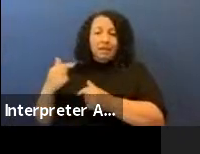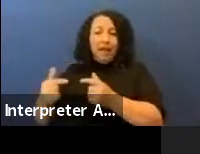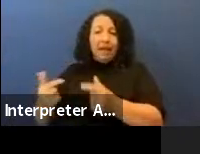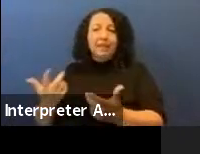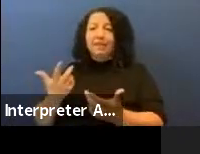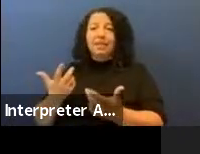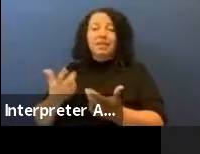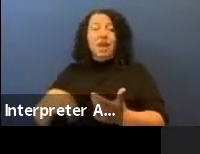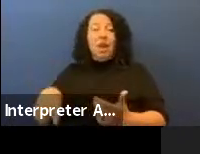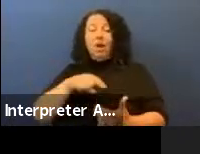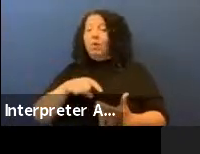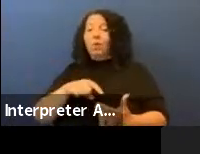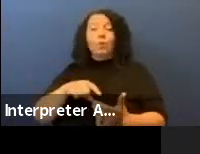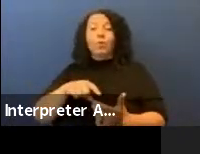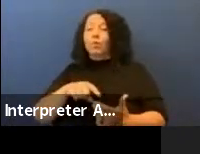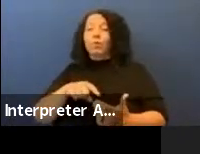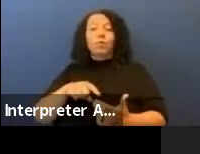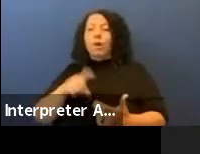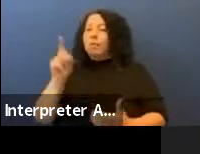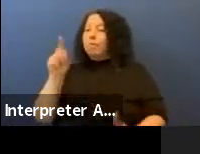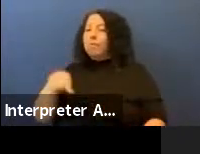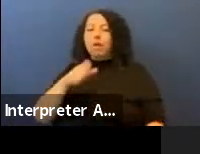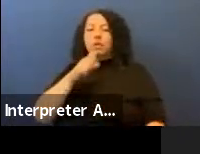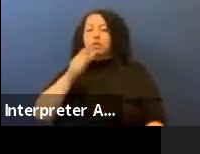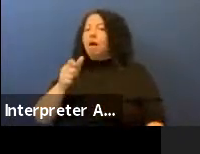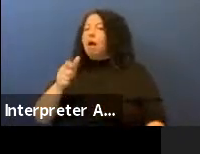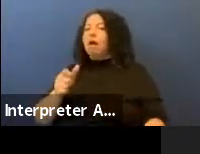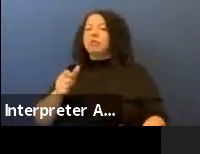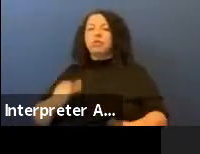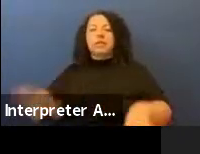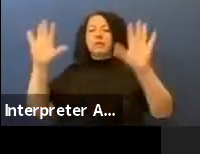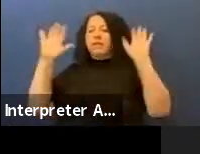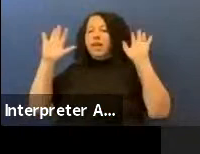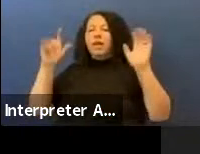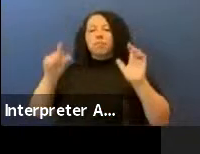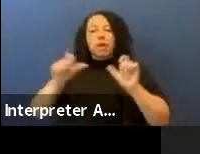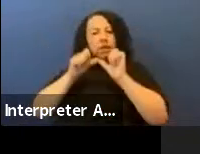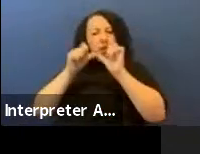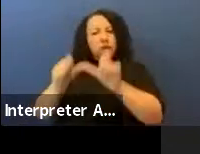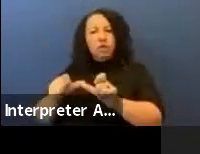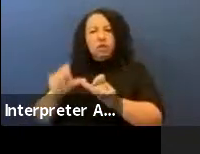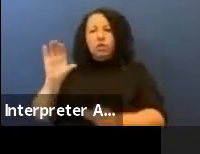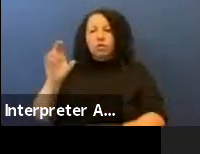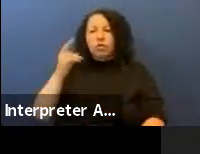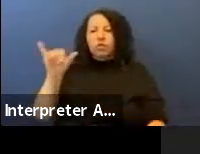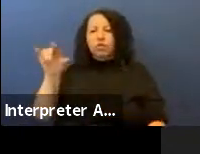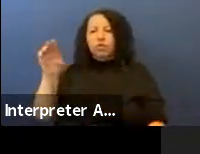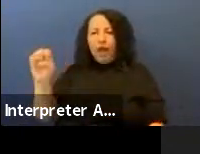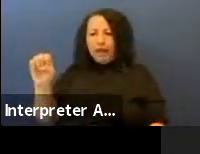give in to it. We must always be the Cheyennes. We have to always maintain